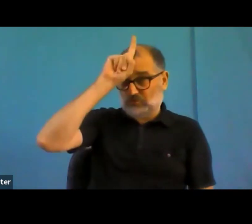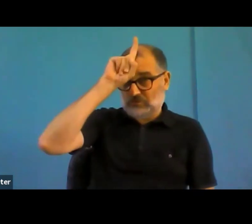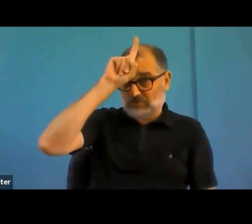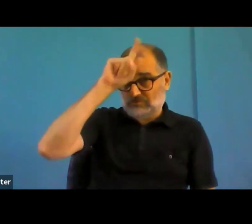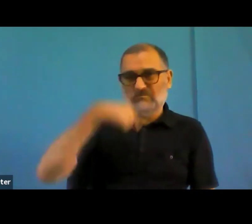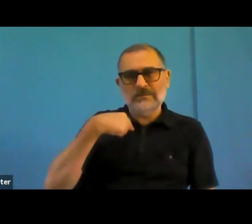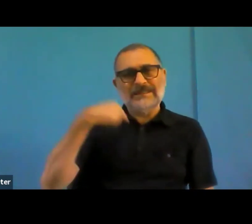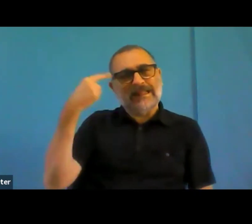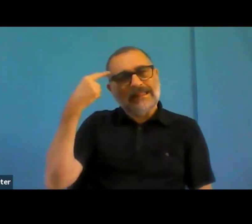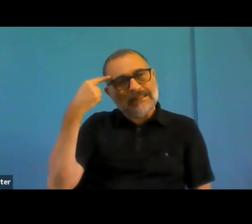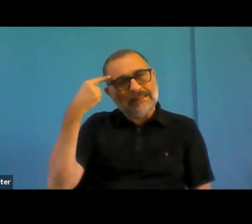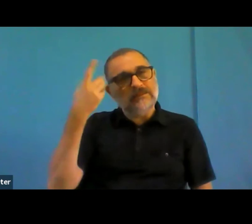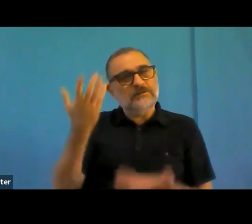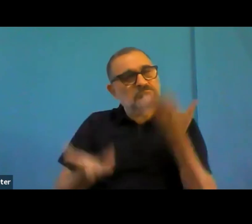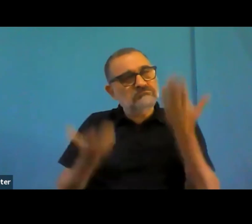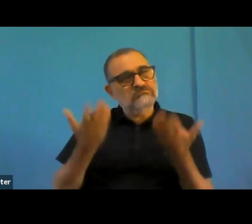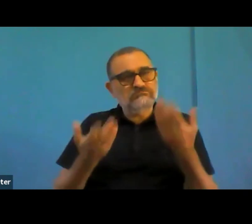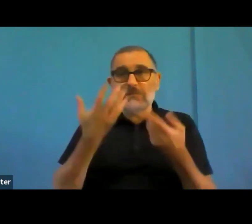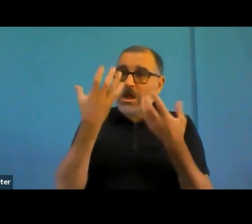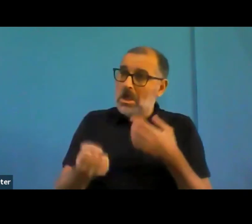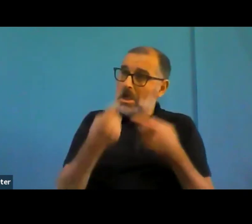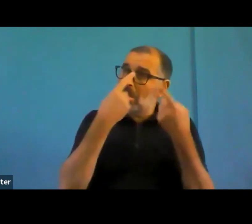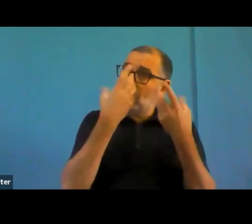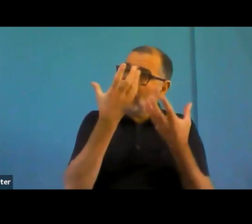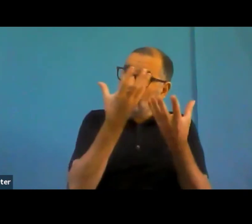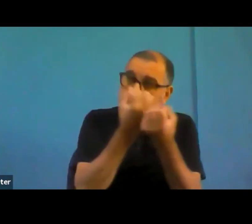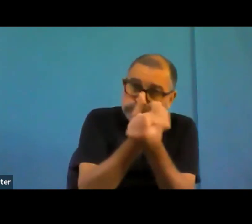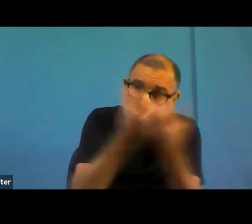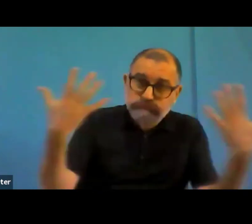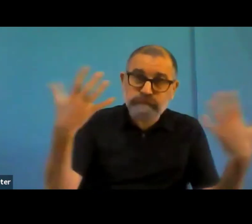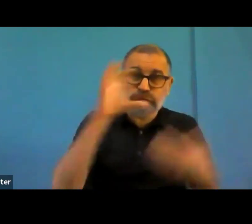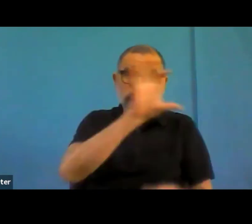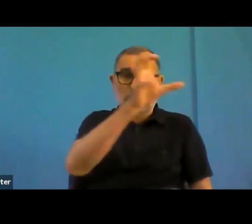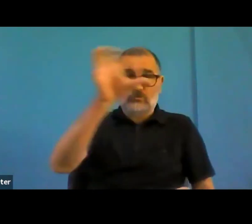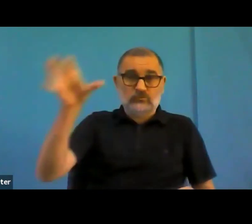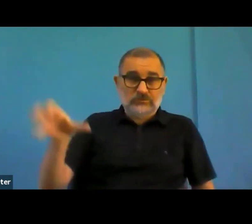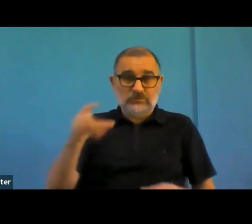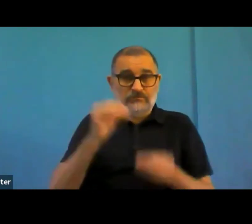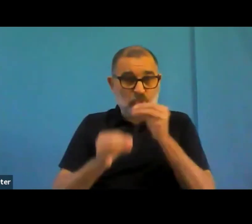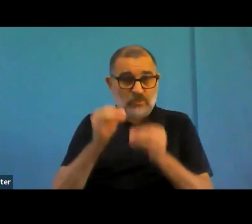Many of the participants agreed on that. So if they're the procurement officers don't know how to to write the requirements for